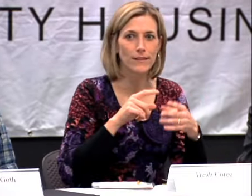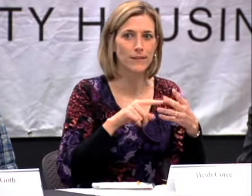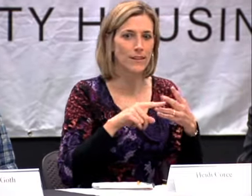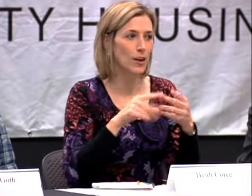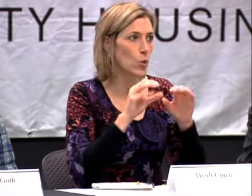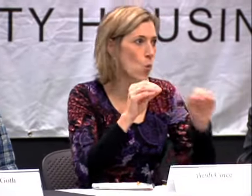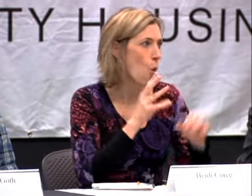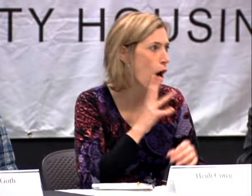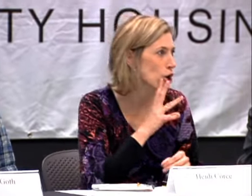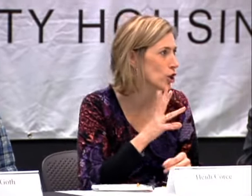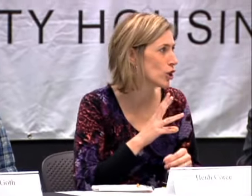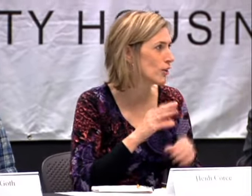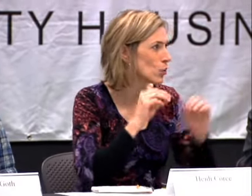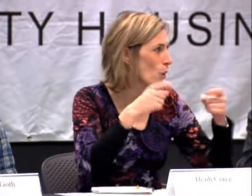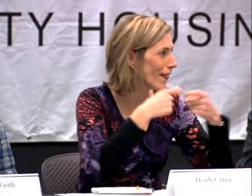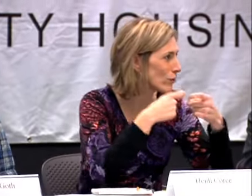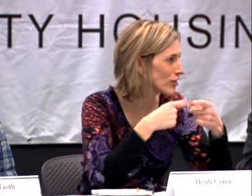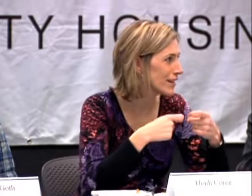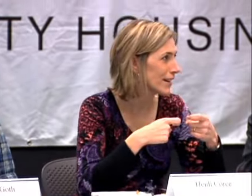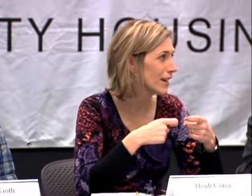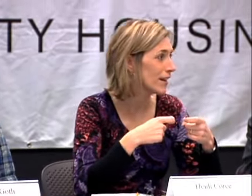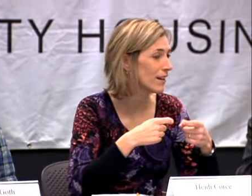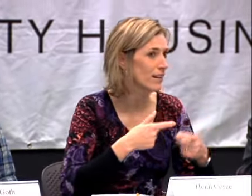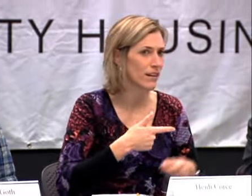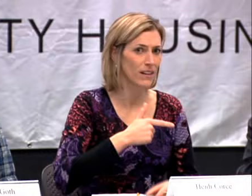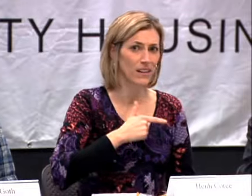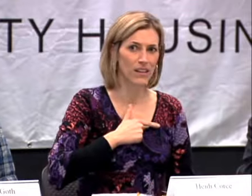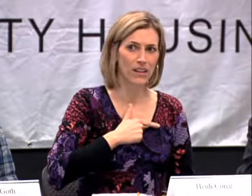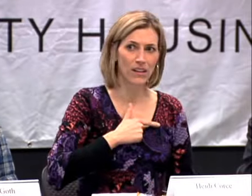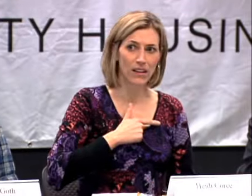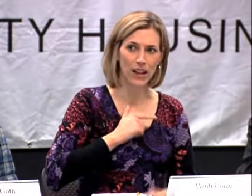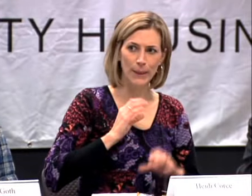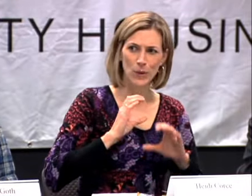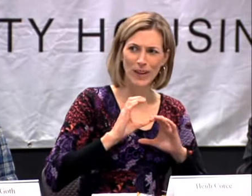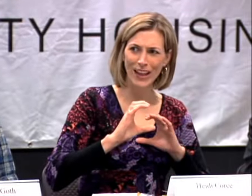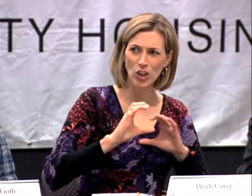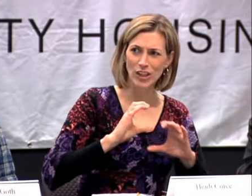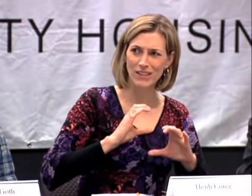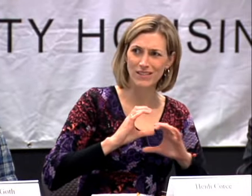IT WAS MY TURN AND I WOULD TALK ABOUT COMMUNICATION. THAT'S HUGE.